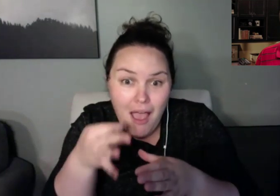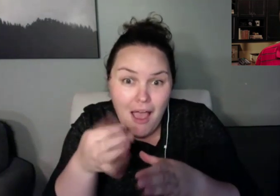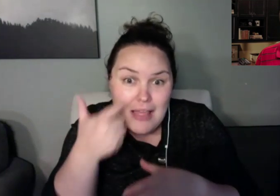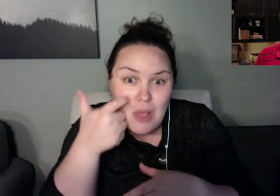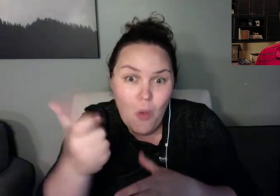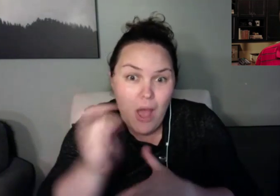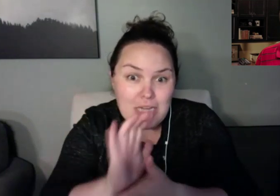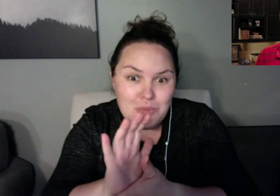Enjoy the video, everybody.